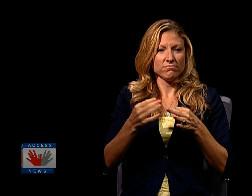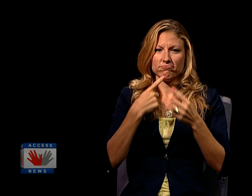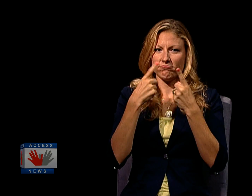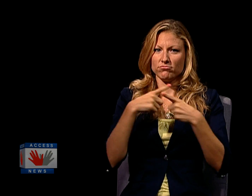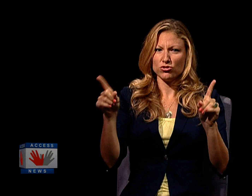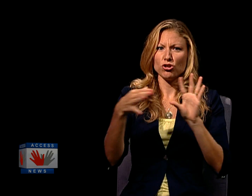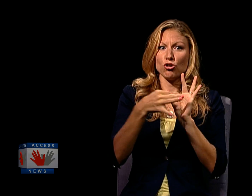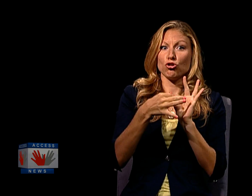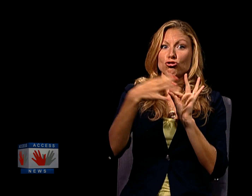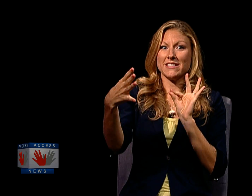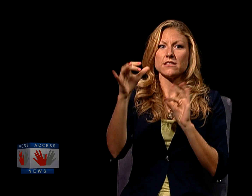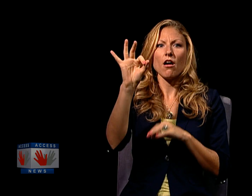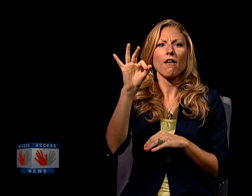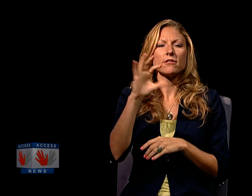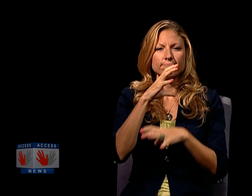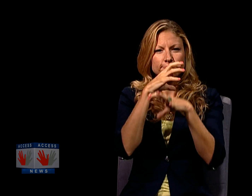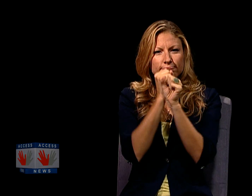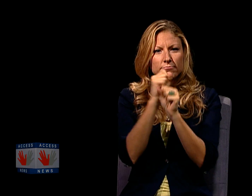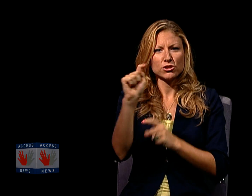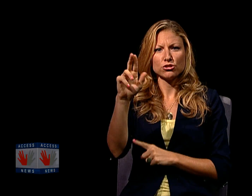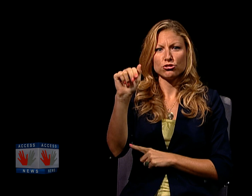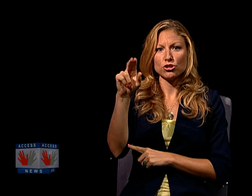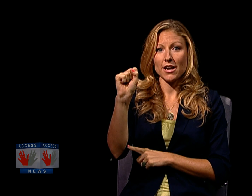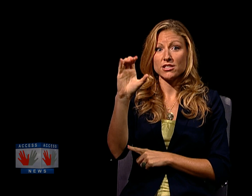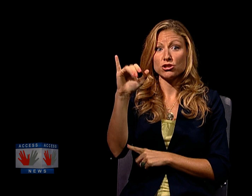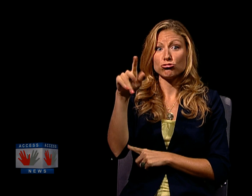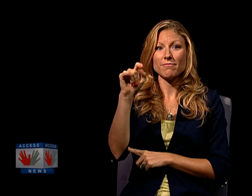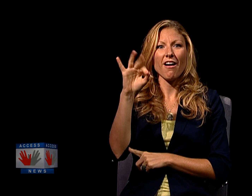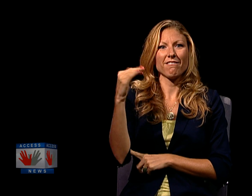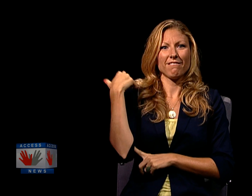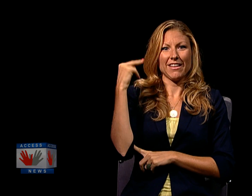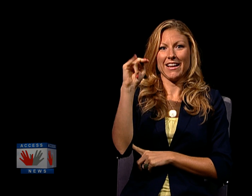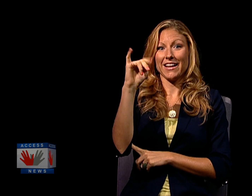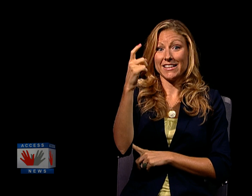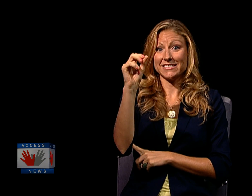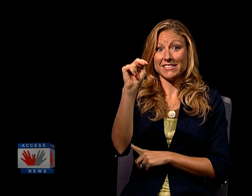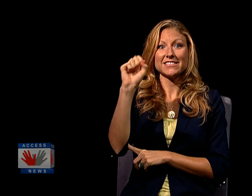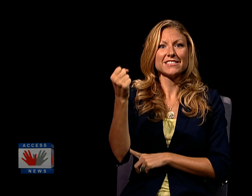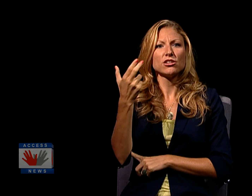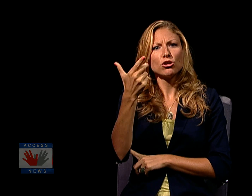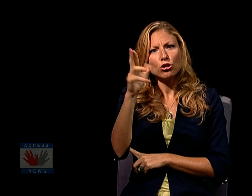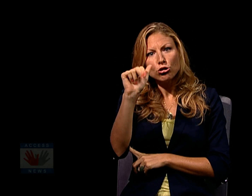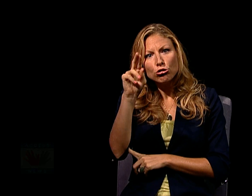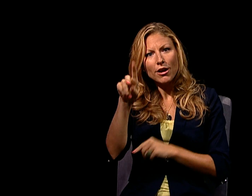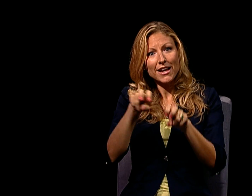RECENTLY, A FEDERAL JUDGE ORDERED THE RELEASE OF THE SEALED TRANSCRIPT OF NIXON'S GRAND JURY TESTIMONY